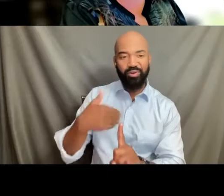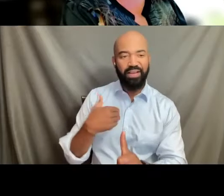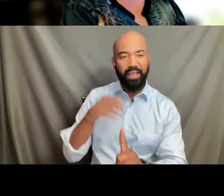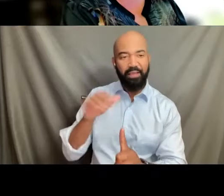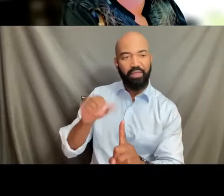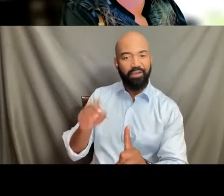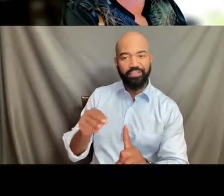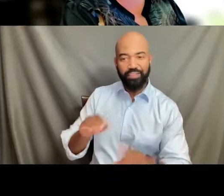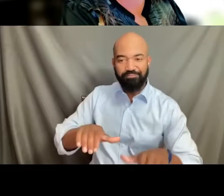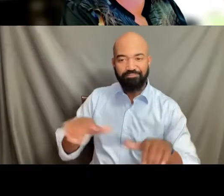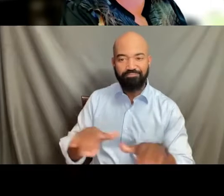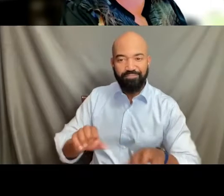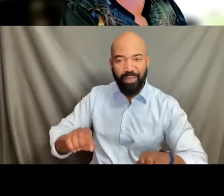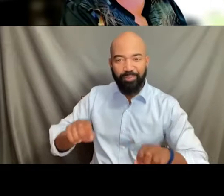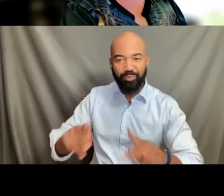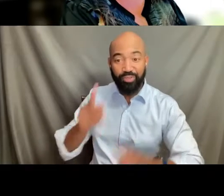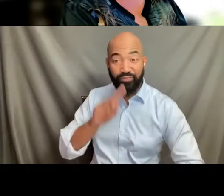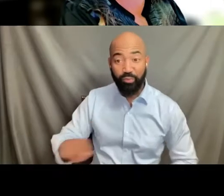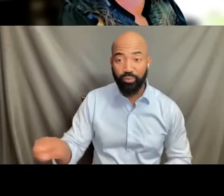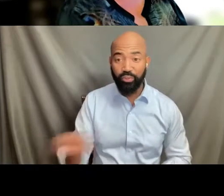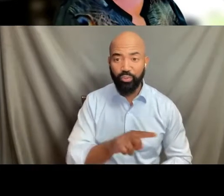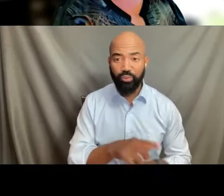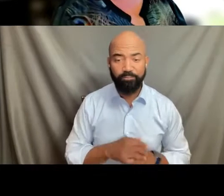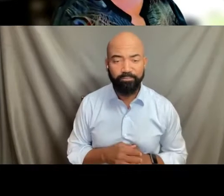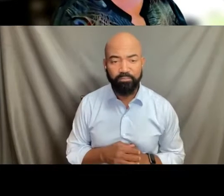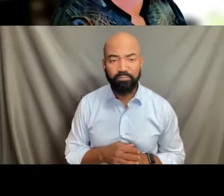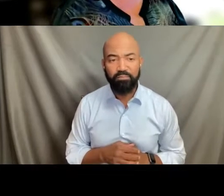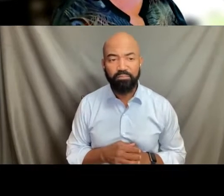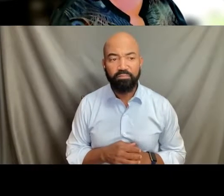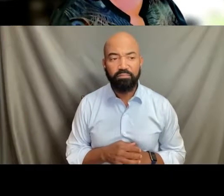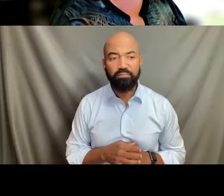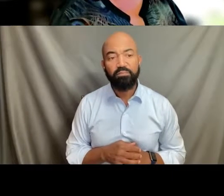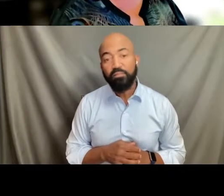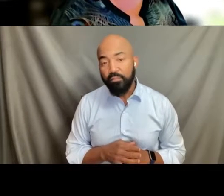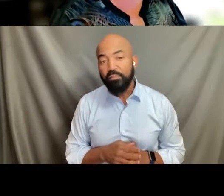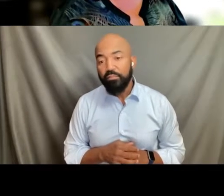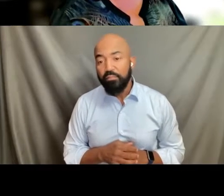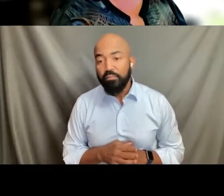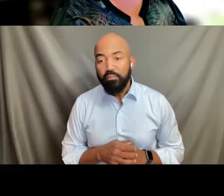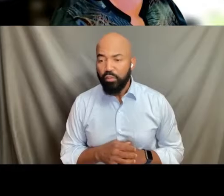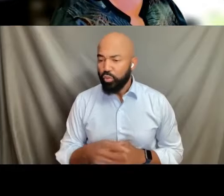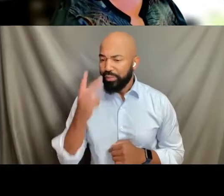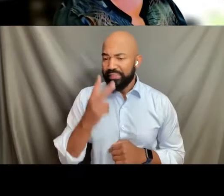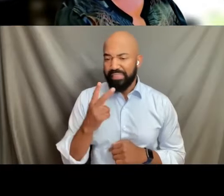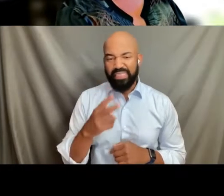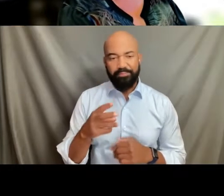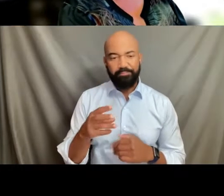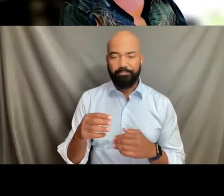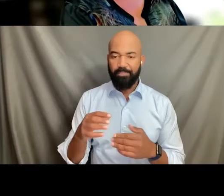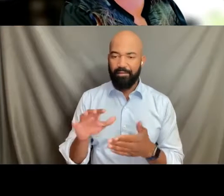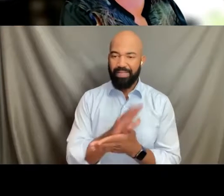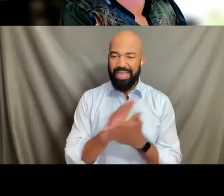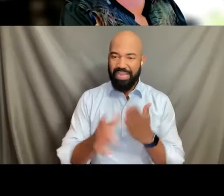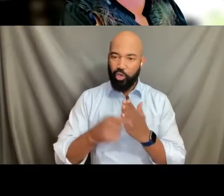This is gonna be a, you can supplier, it's on the web, you can see the URL there.